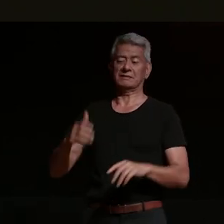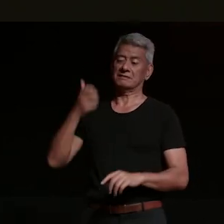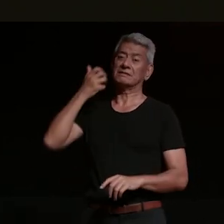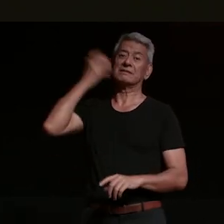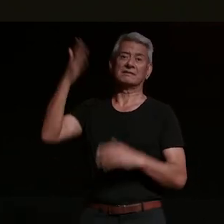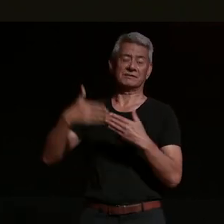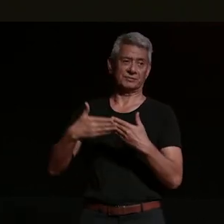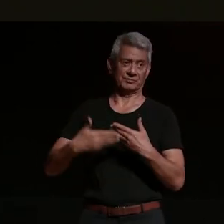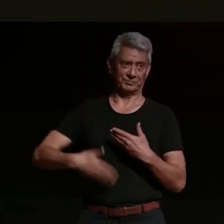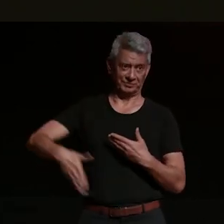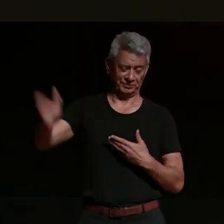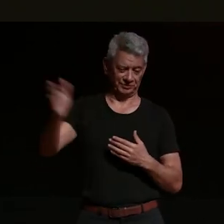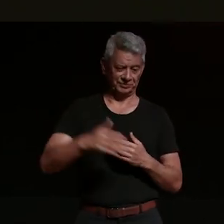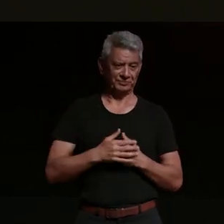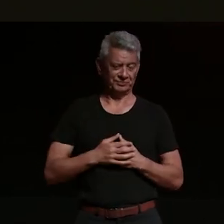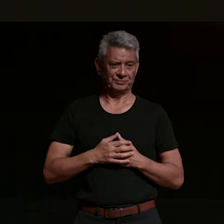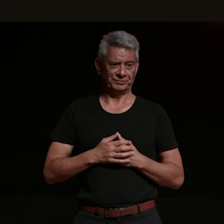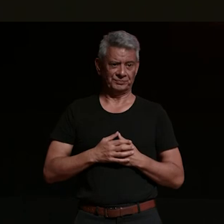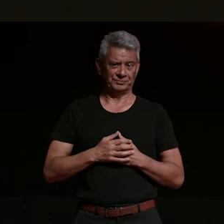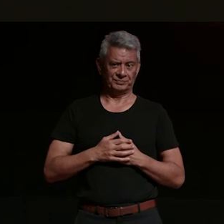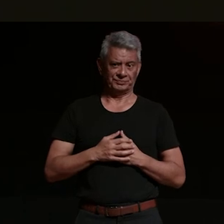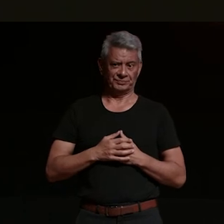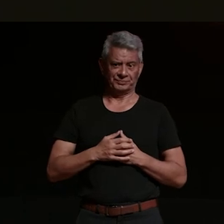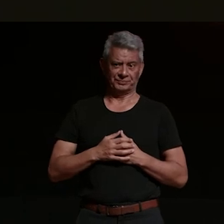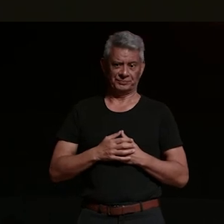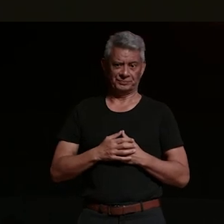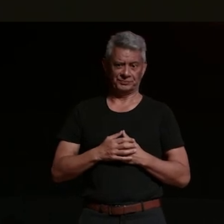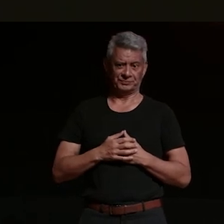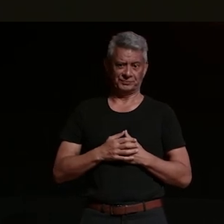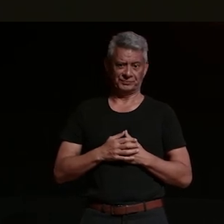this poem doesn't have a name but welcome